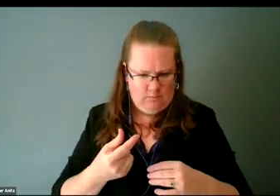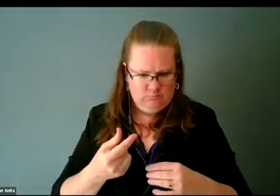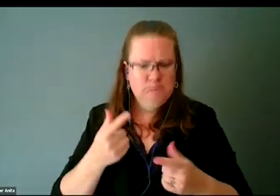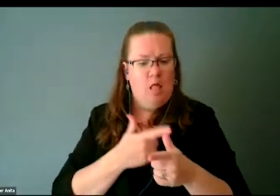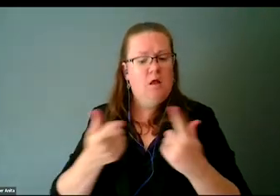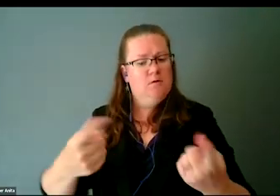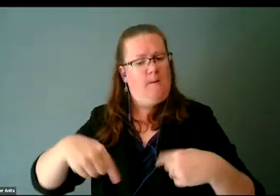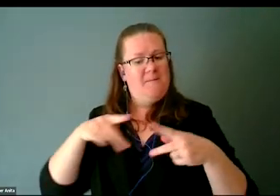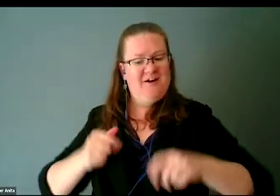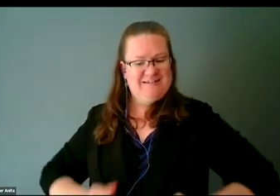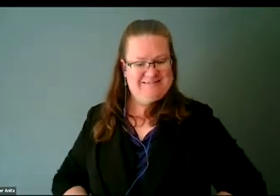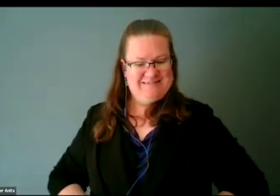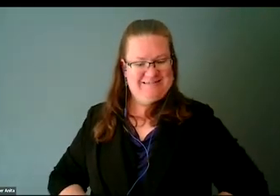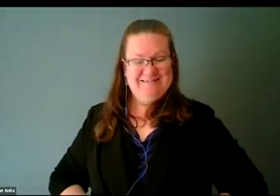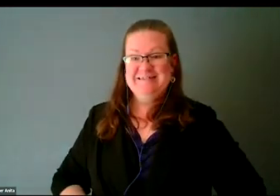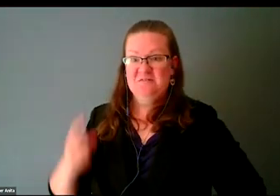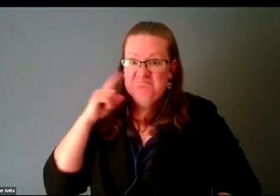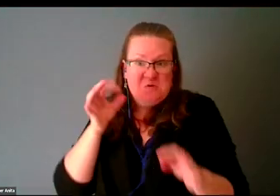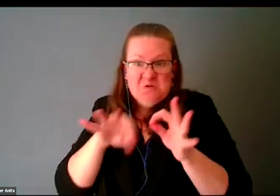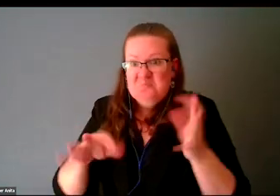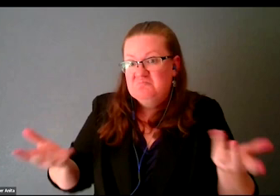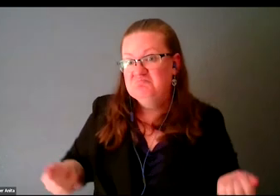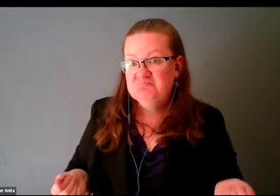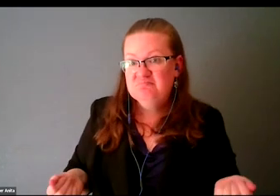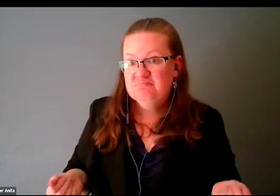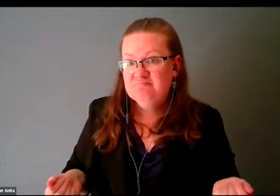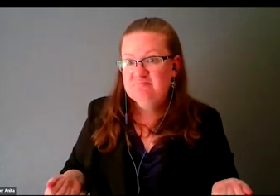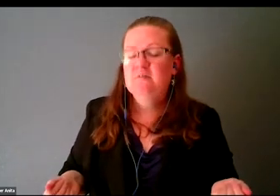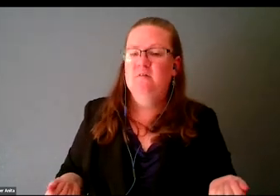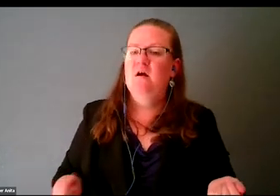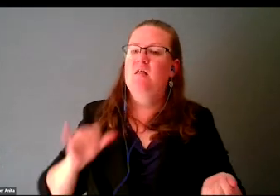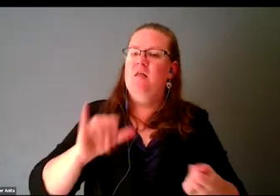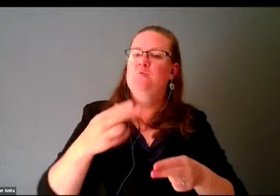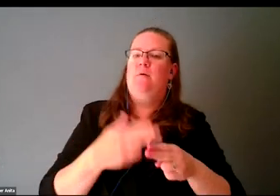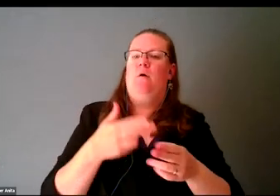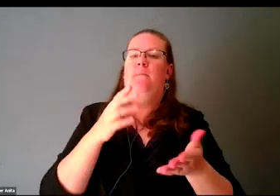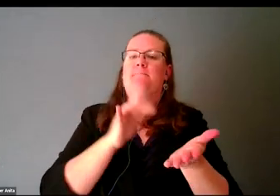It sounds simple to me. That is what we call medical model. That is when you look at the disability